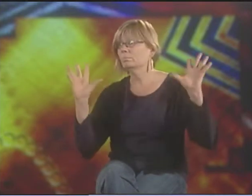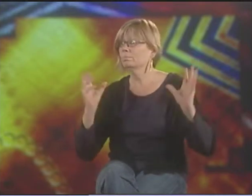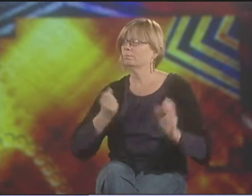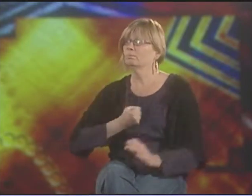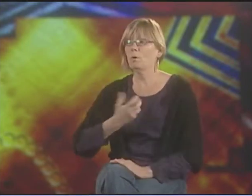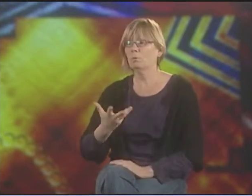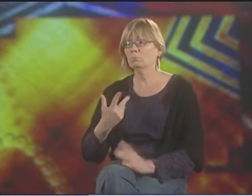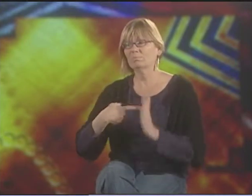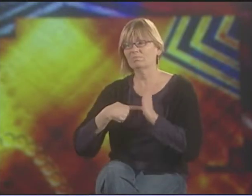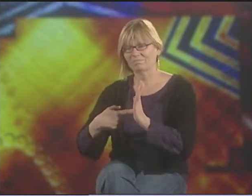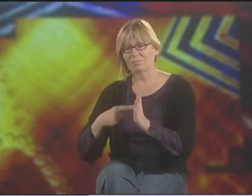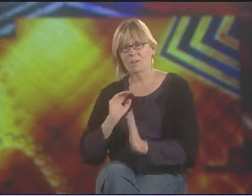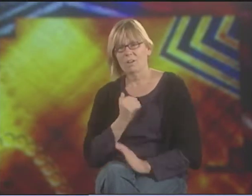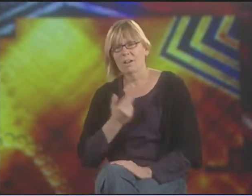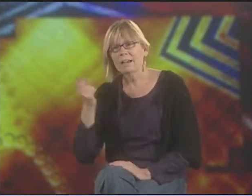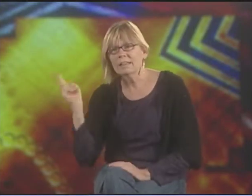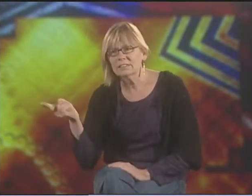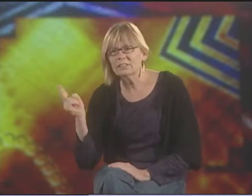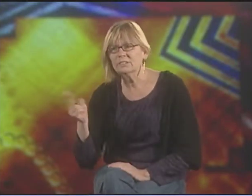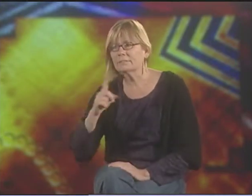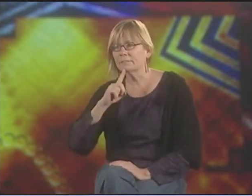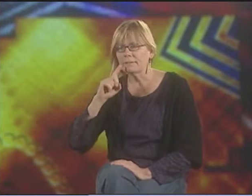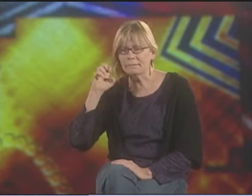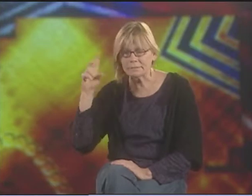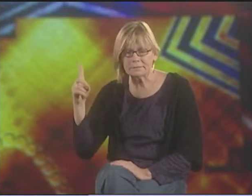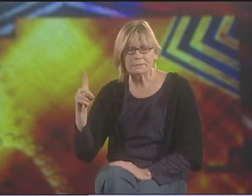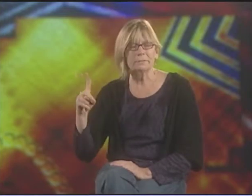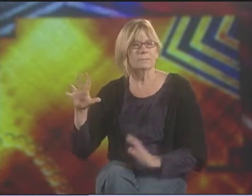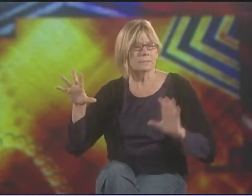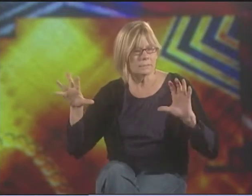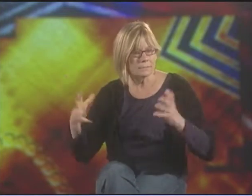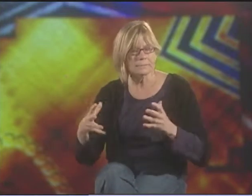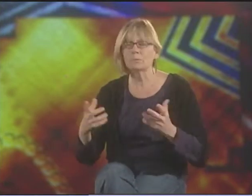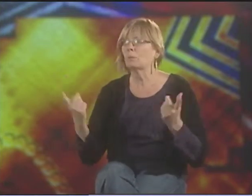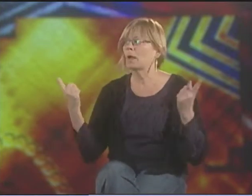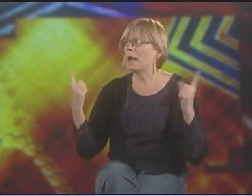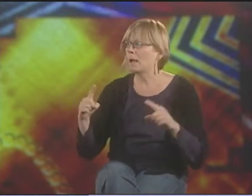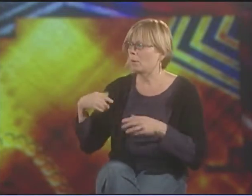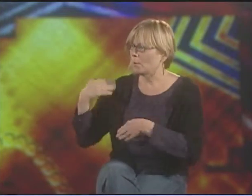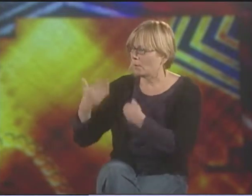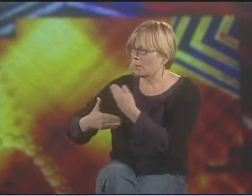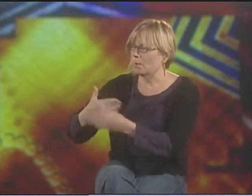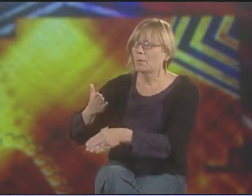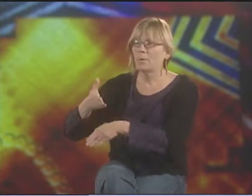VERY, VERY CLEAR. AND IT TELLS OUR HISTORY, OUR DEAFHOOD,